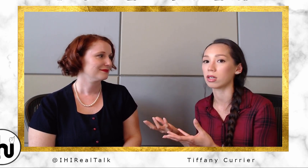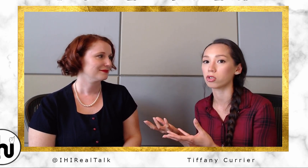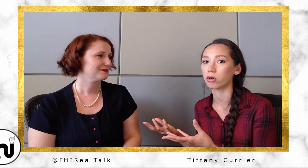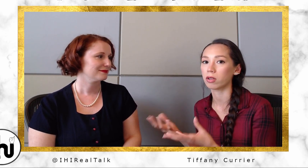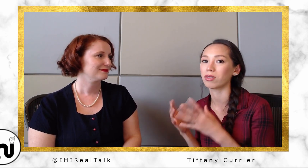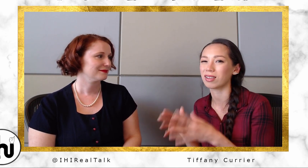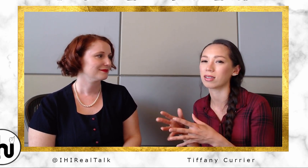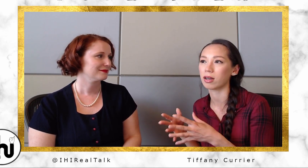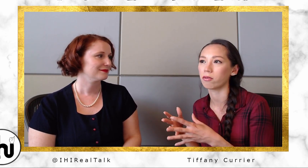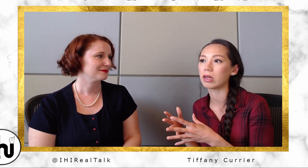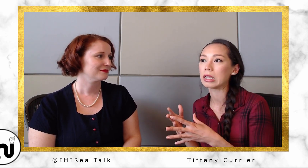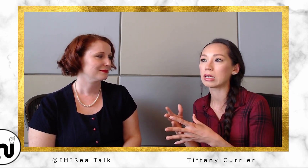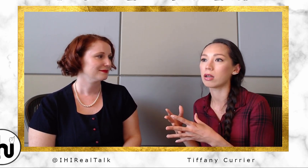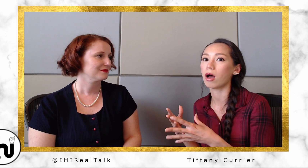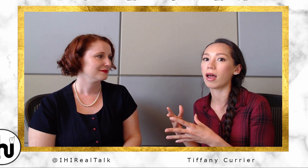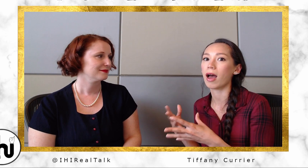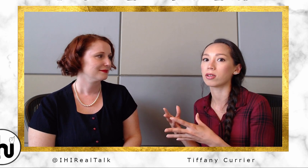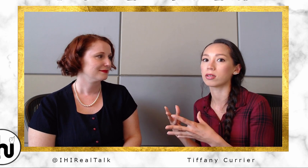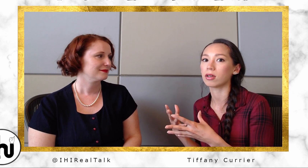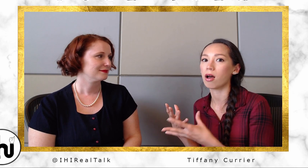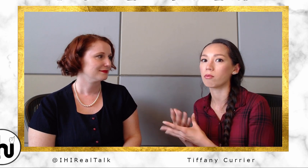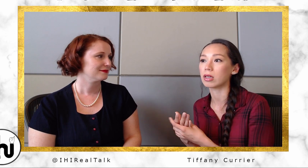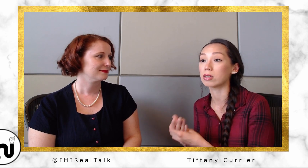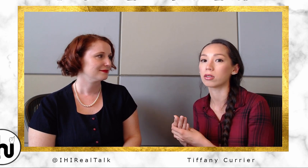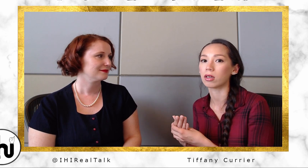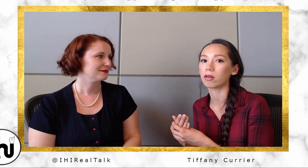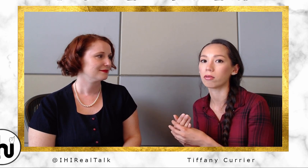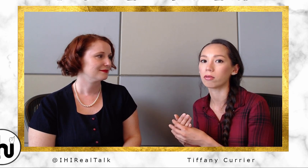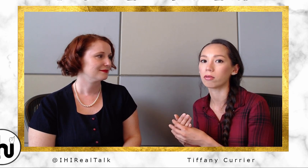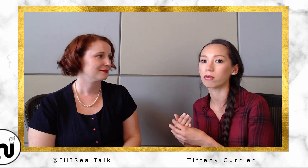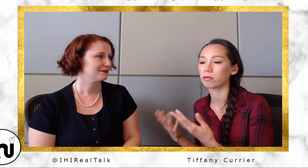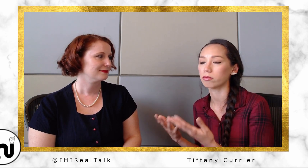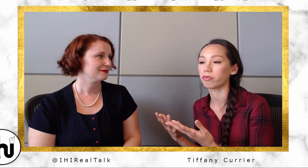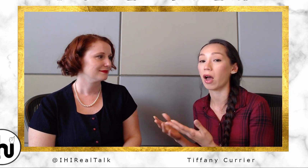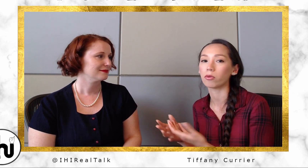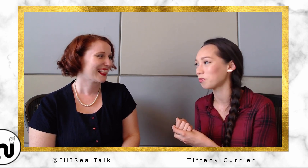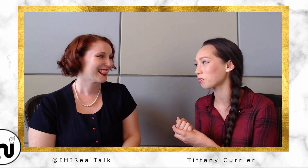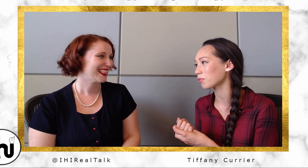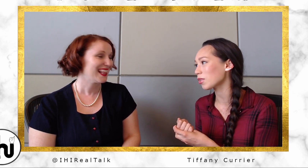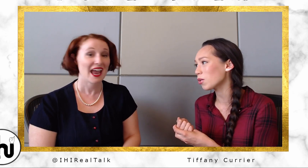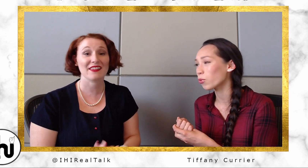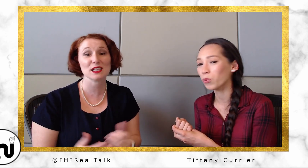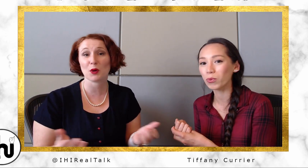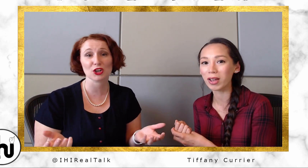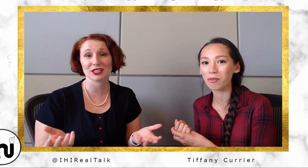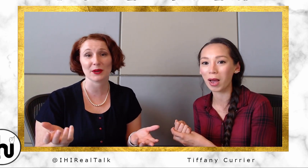I think that's kind of not as easily found. Desirée: And that's partially what